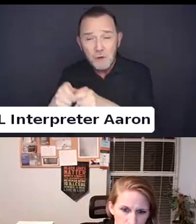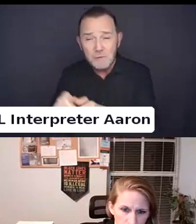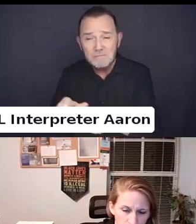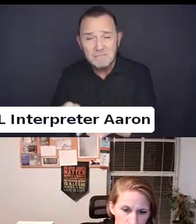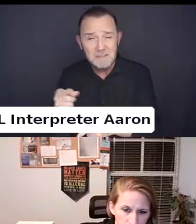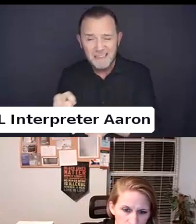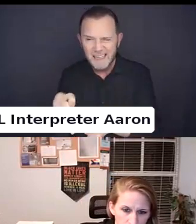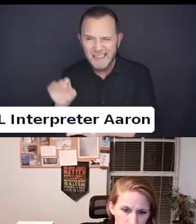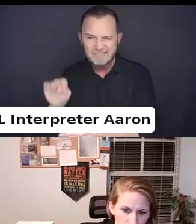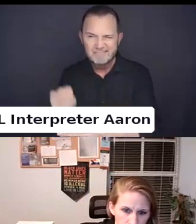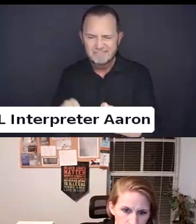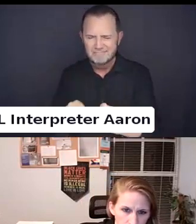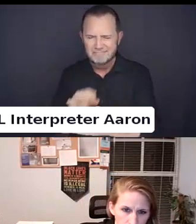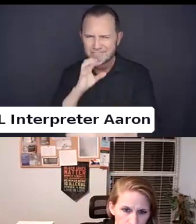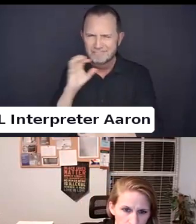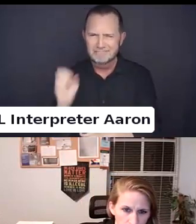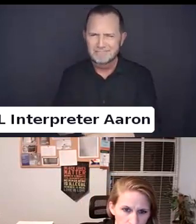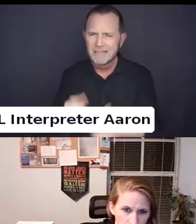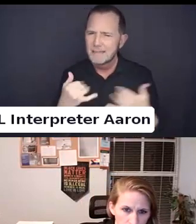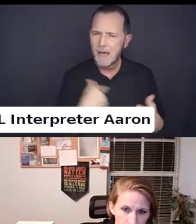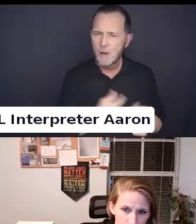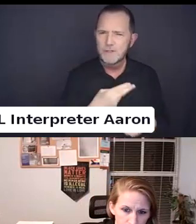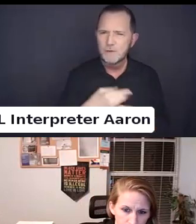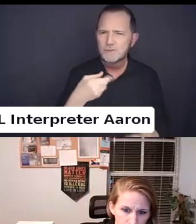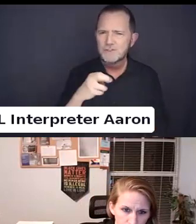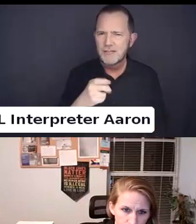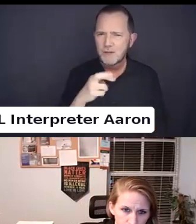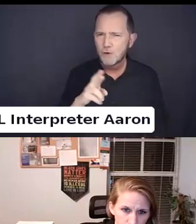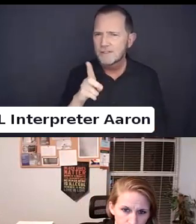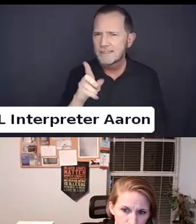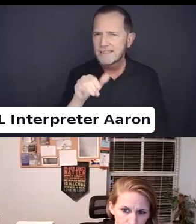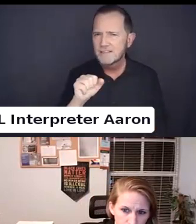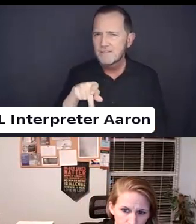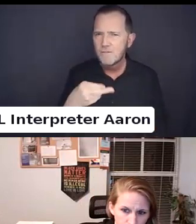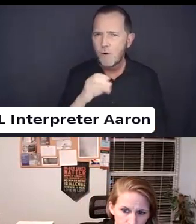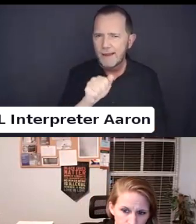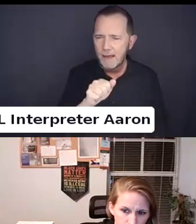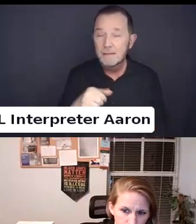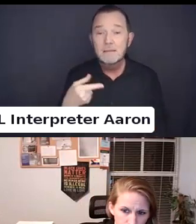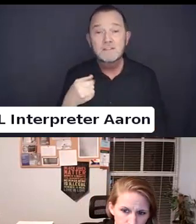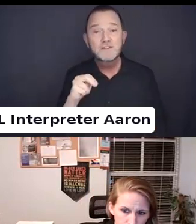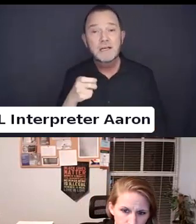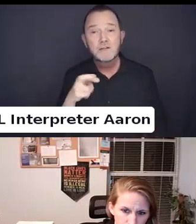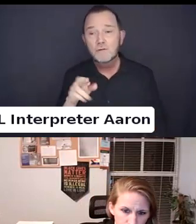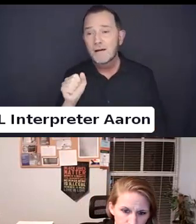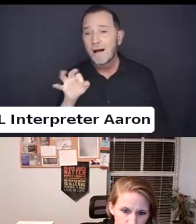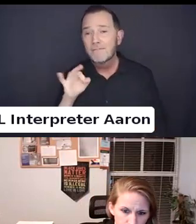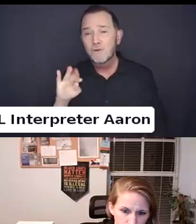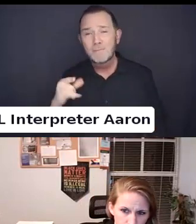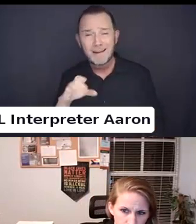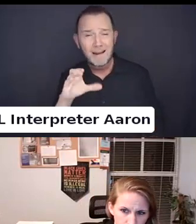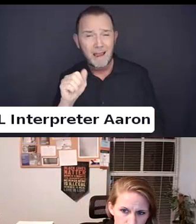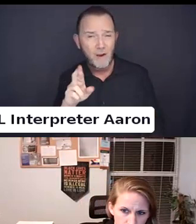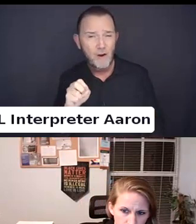Now we talk about gender dysphoria and how gender affirming care is one way to treat